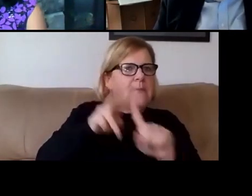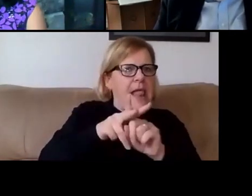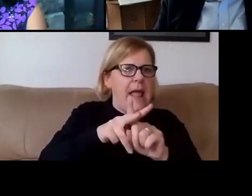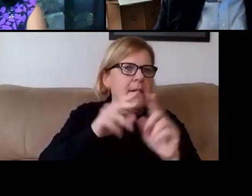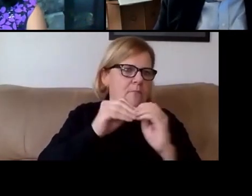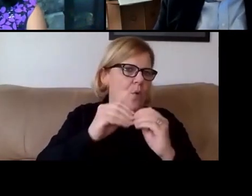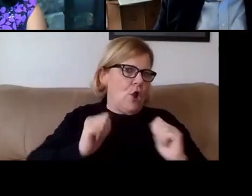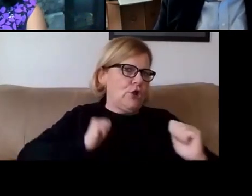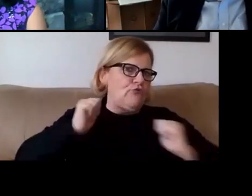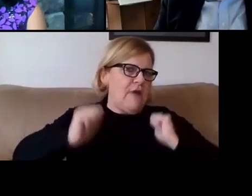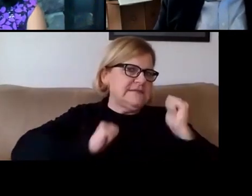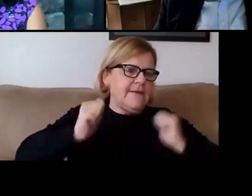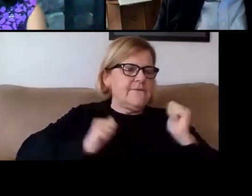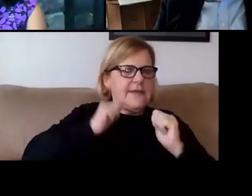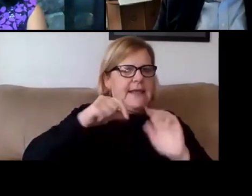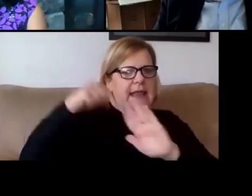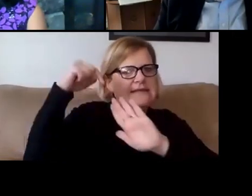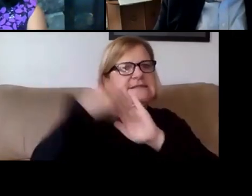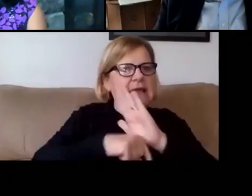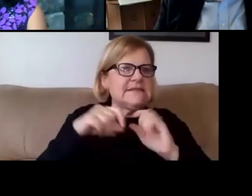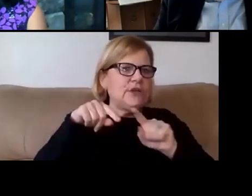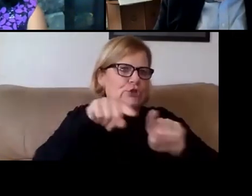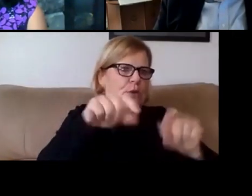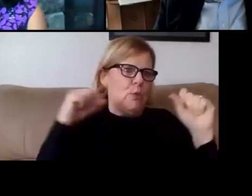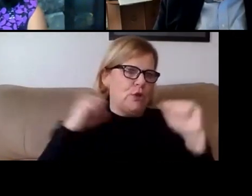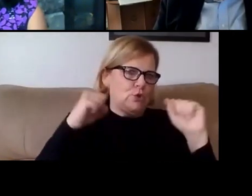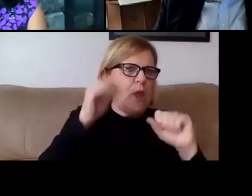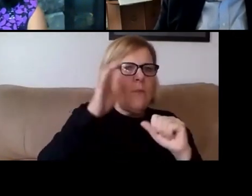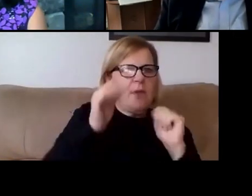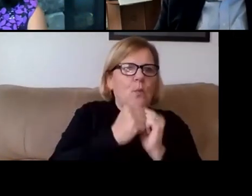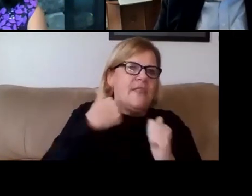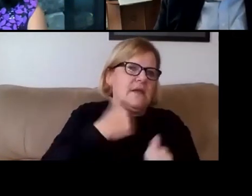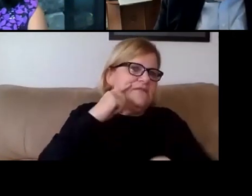and extensively in the winter and will be with us for a long time to come.